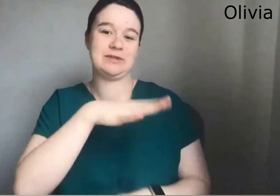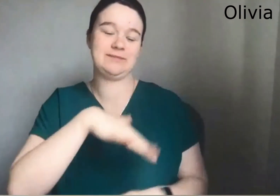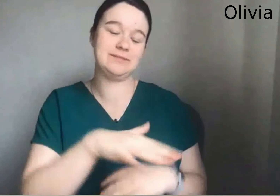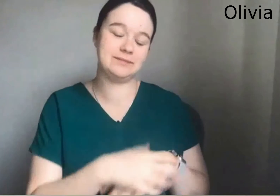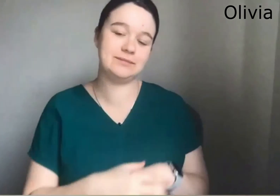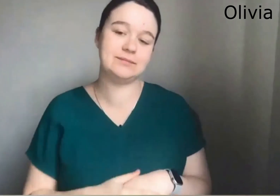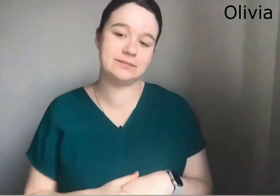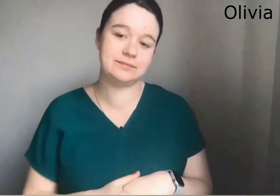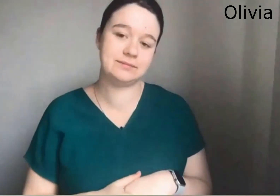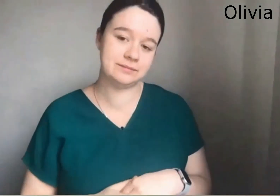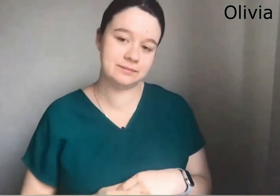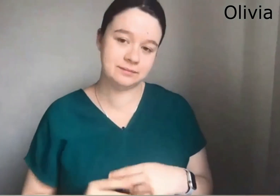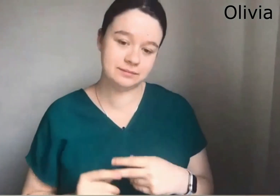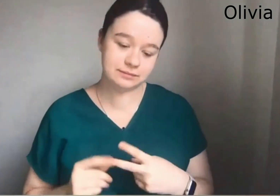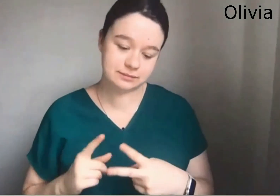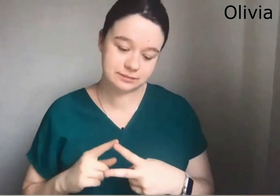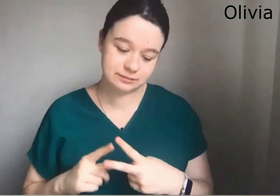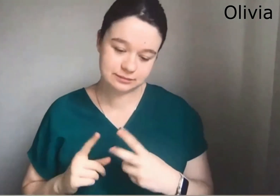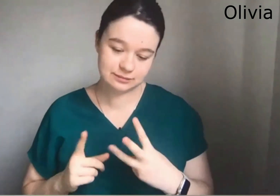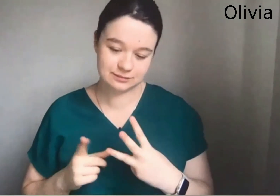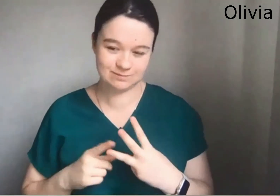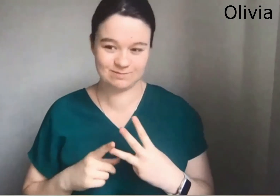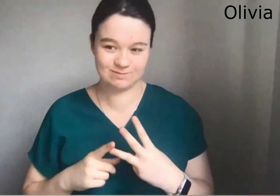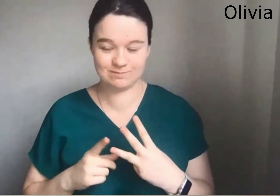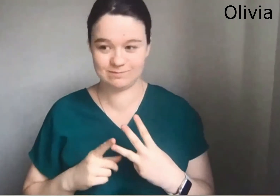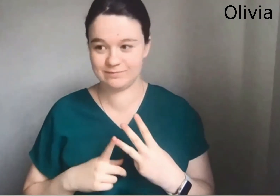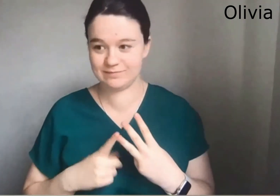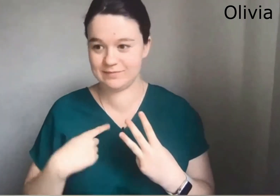That actually deaf people will gain a lot from having access to that sort of information